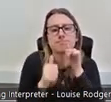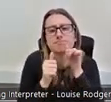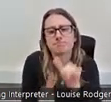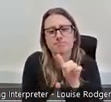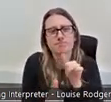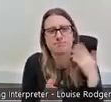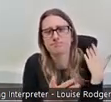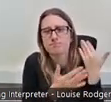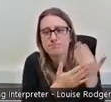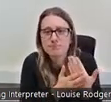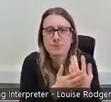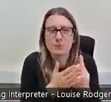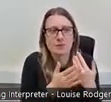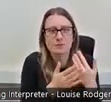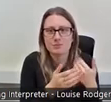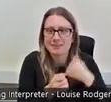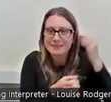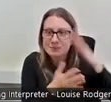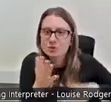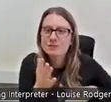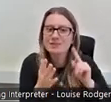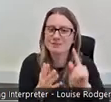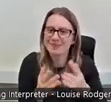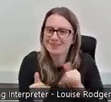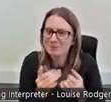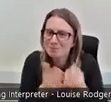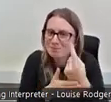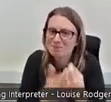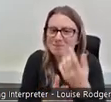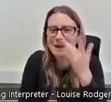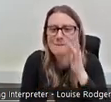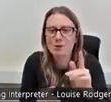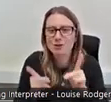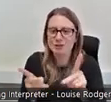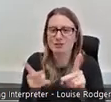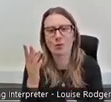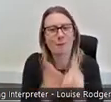still imposter syndrome creeps up every now and then but I've got amazing staff that work